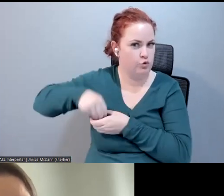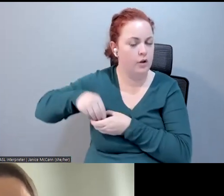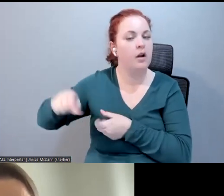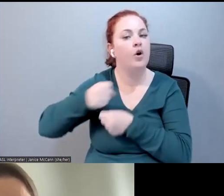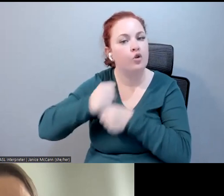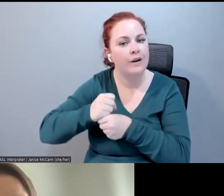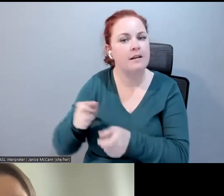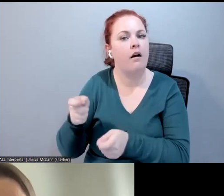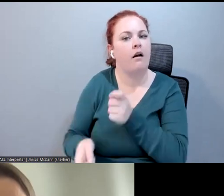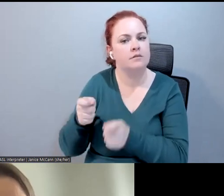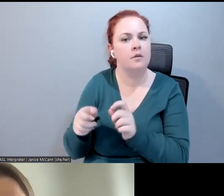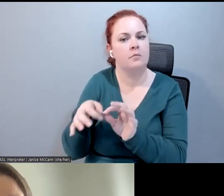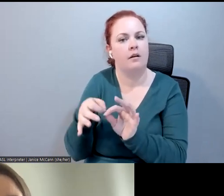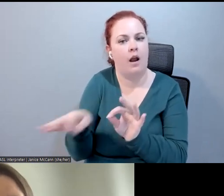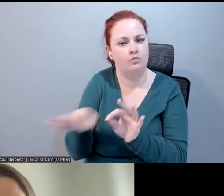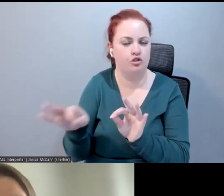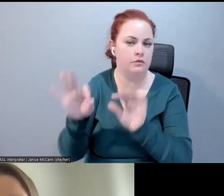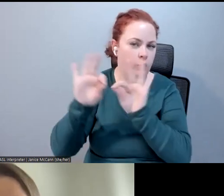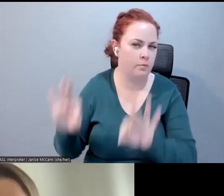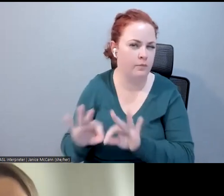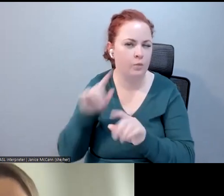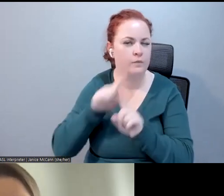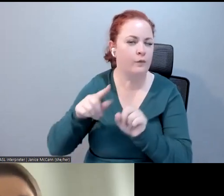for different types of environments. So a lot of those